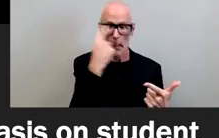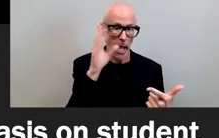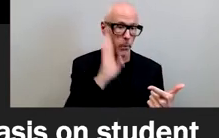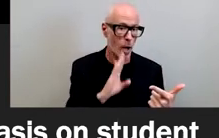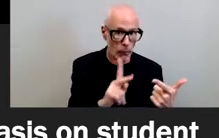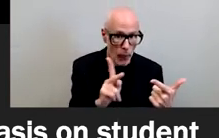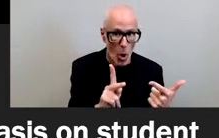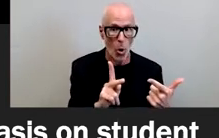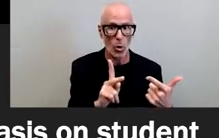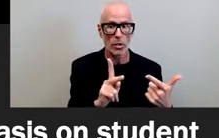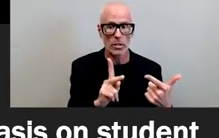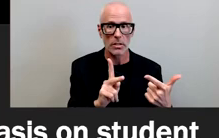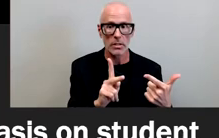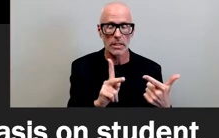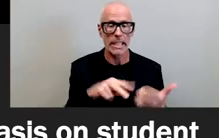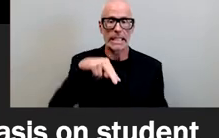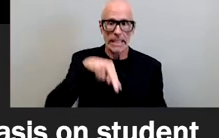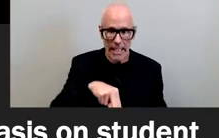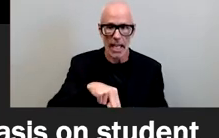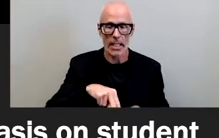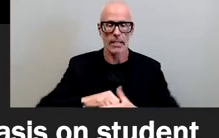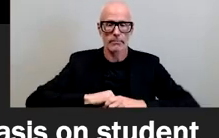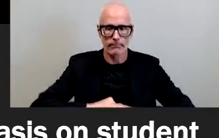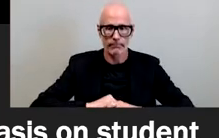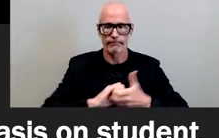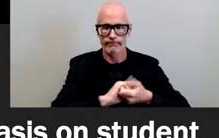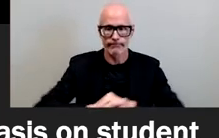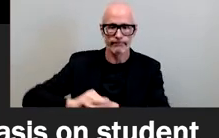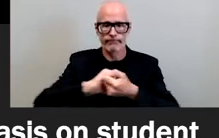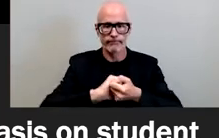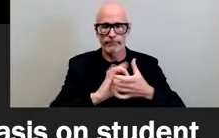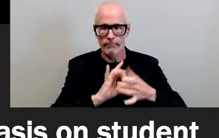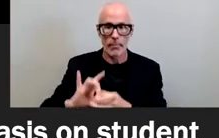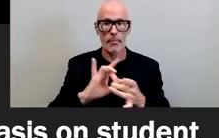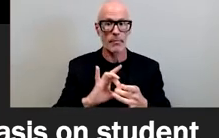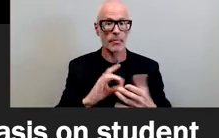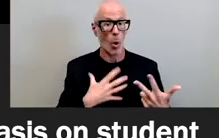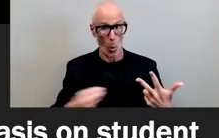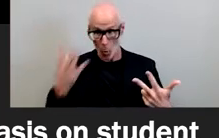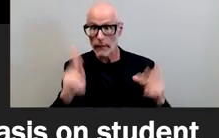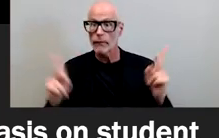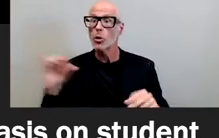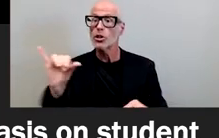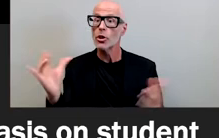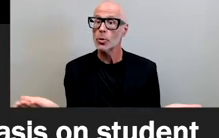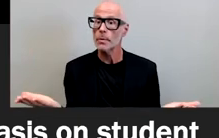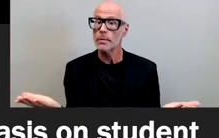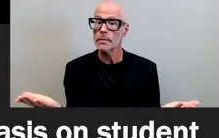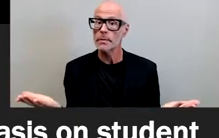you know standing in solidarity with each other it was white folks out there too in summer 2020